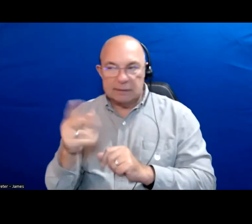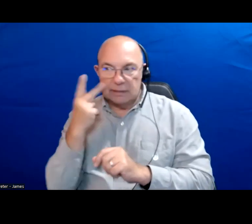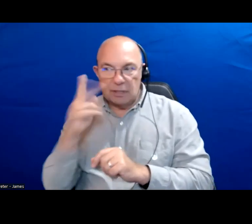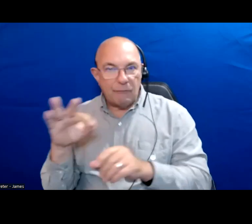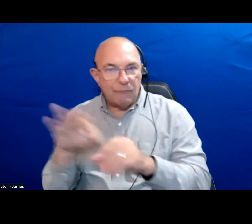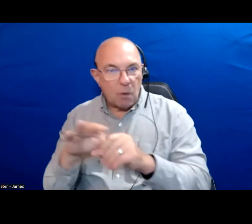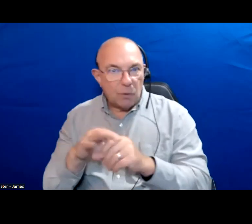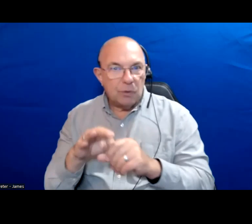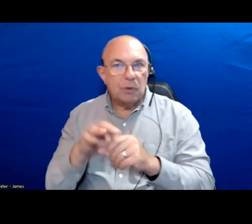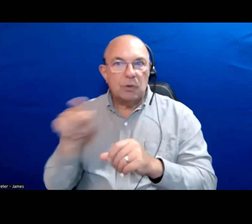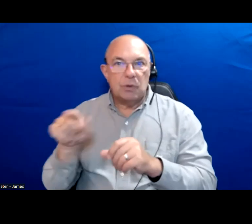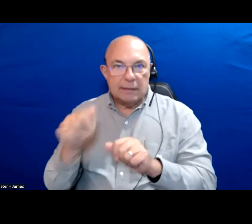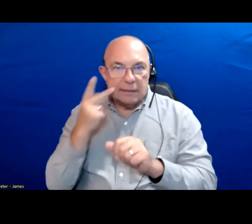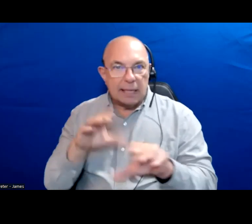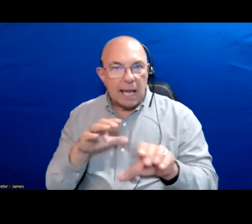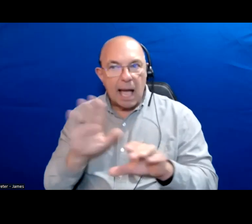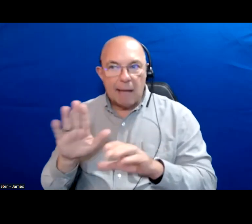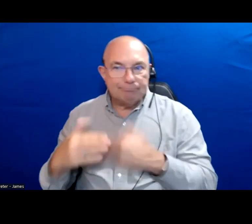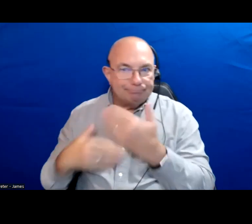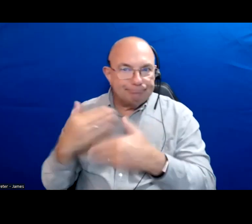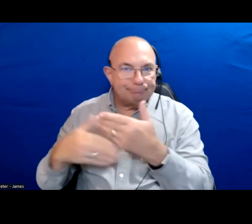they have chosen to act previously on certain subjects.